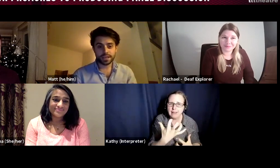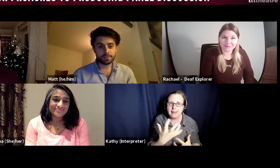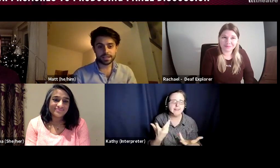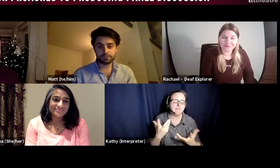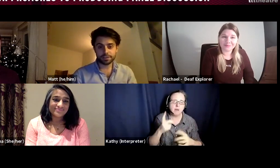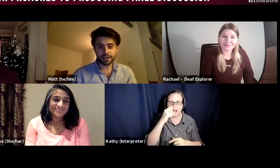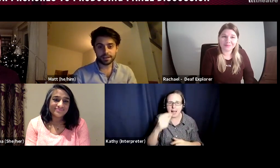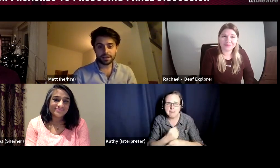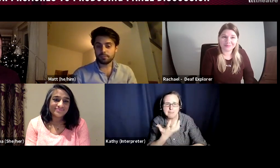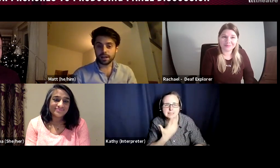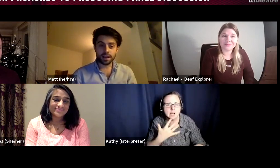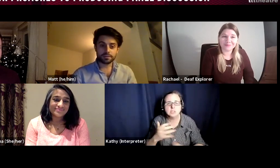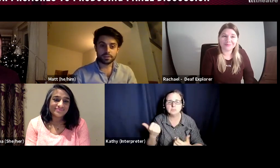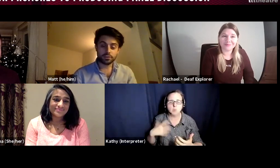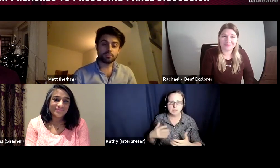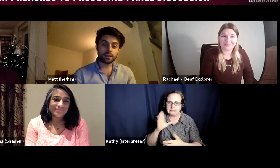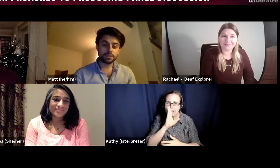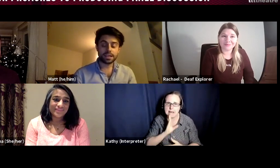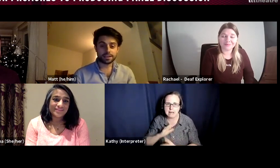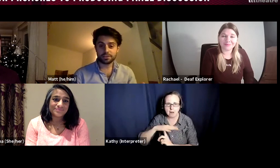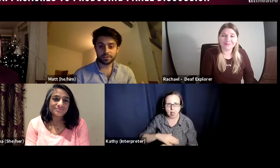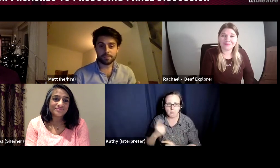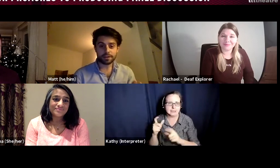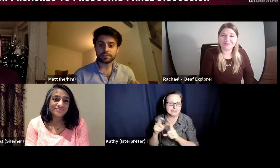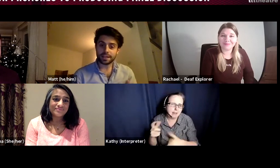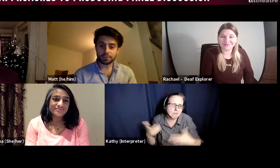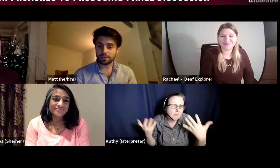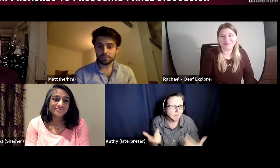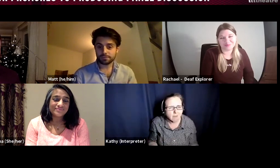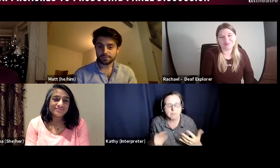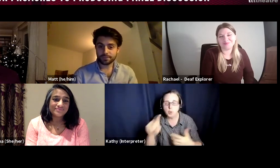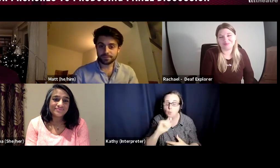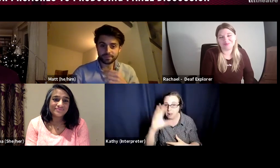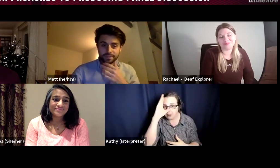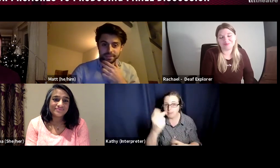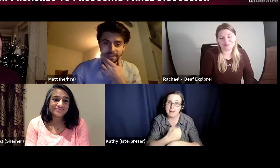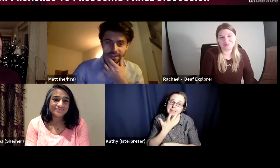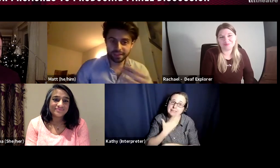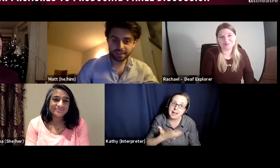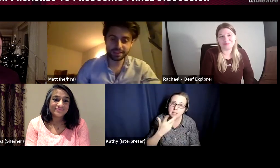be sad for a day, but you will make mistakes and you'll get better at dealing with them.